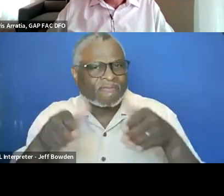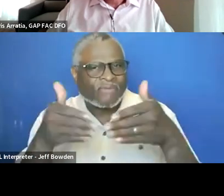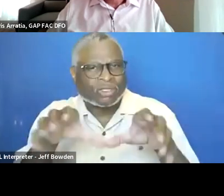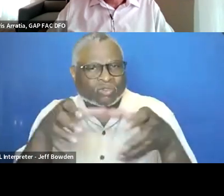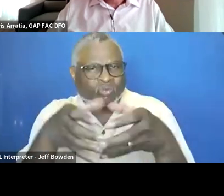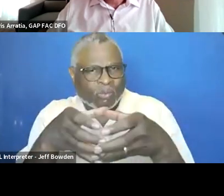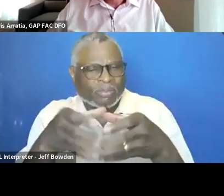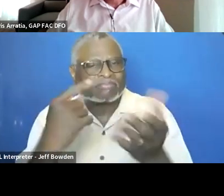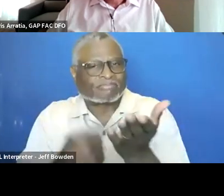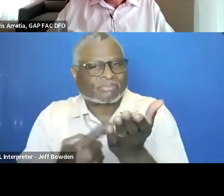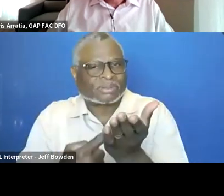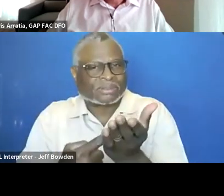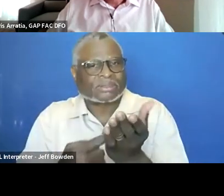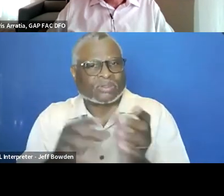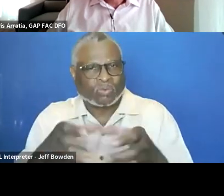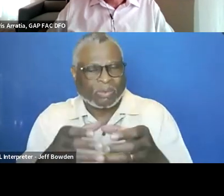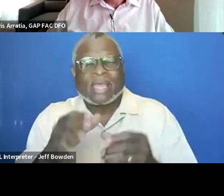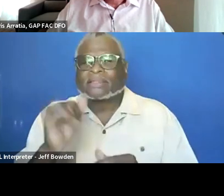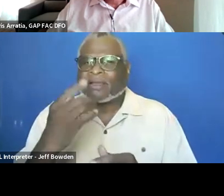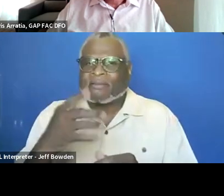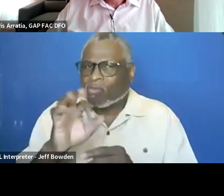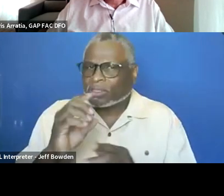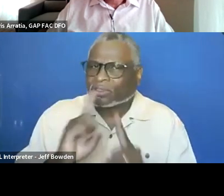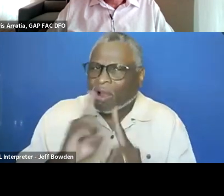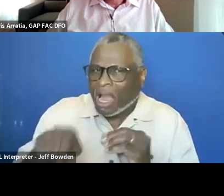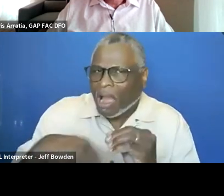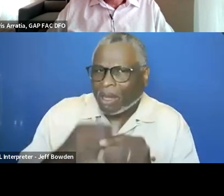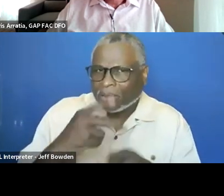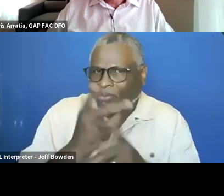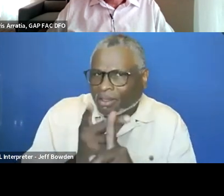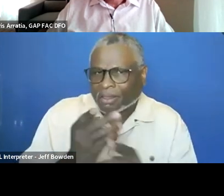to the fact that when it came to these product or service codes,